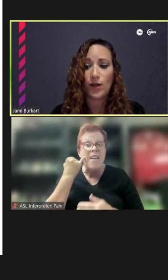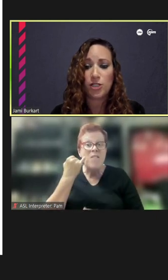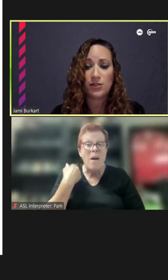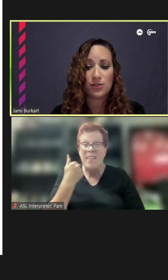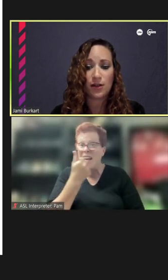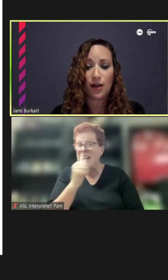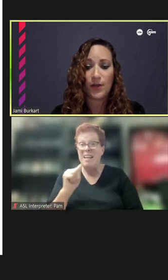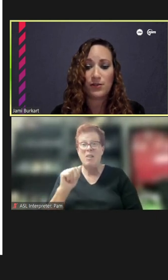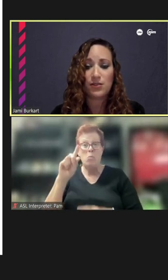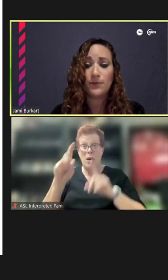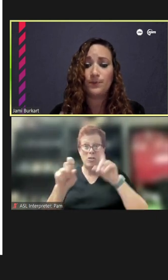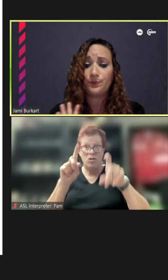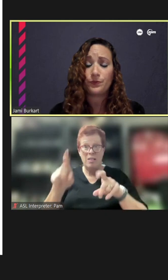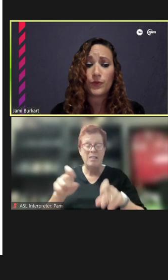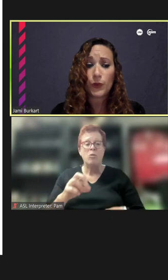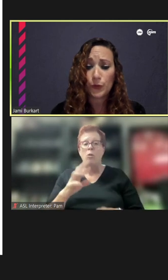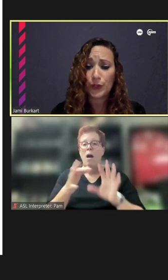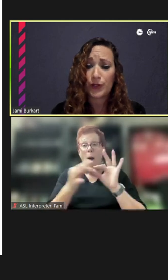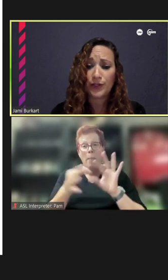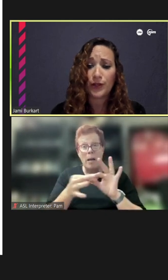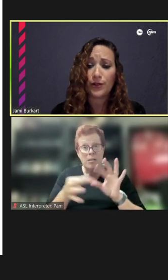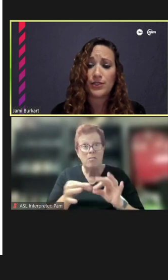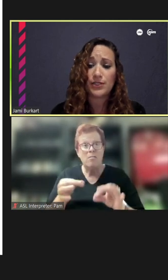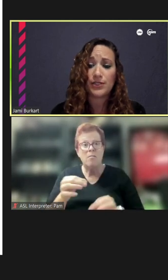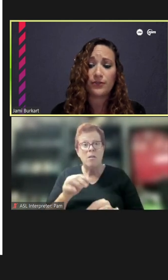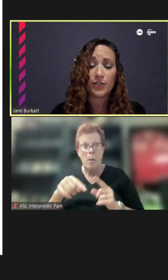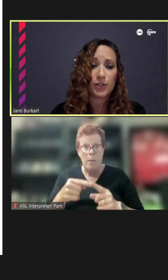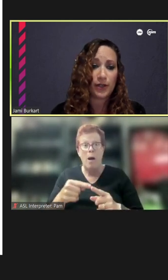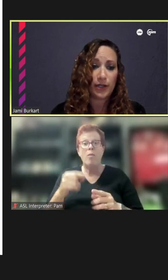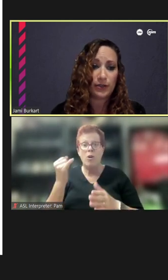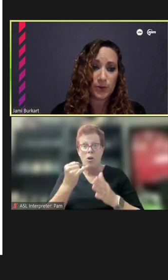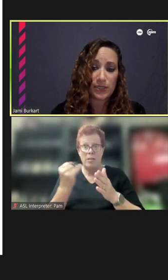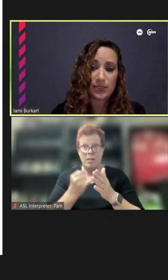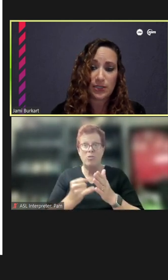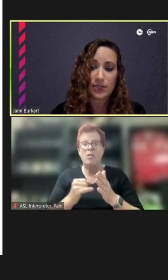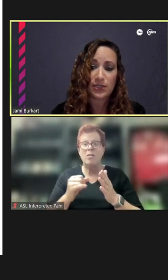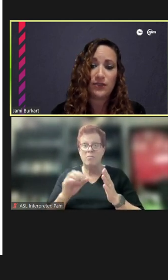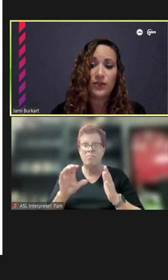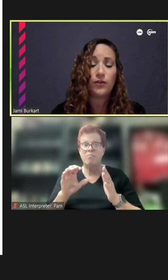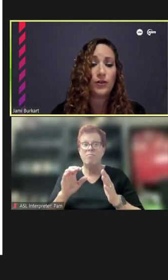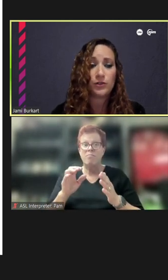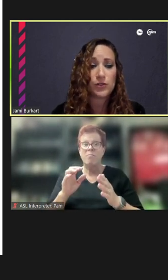questions or comments regarding the Artistic Feature that was discussed this evening, or